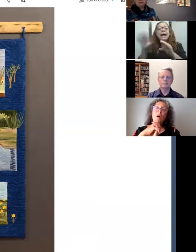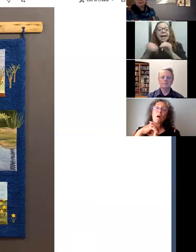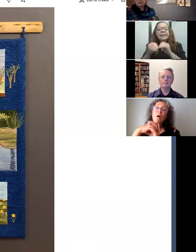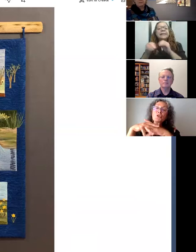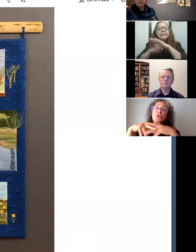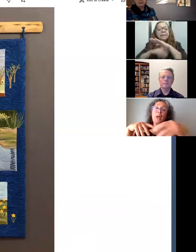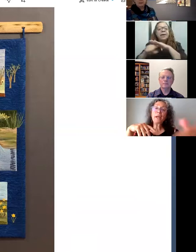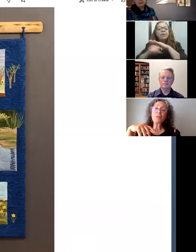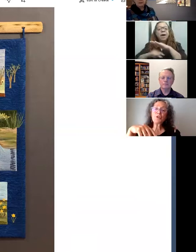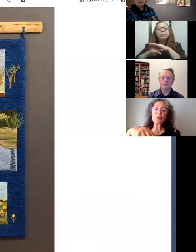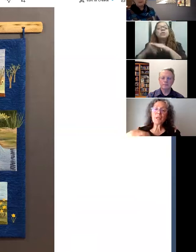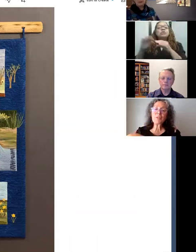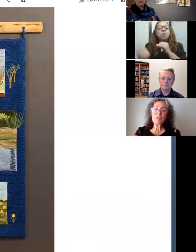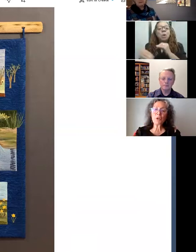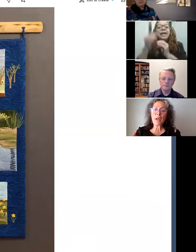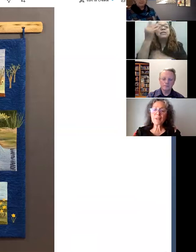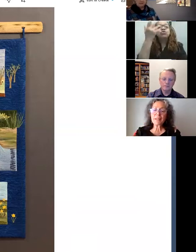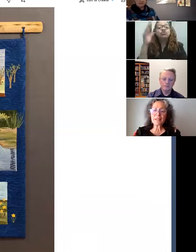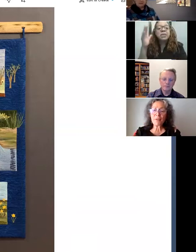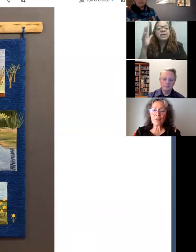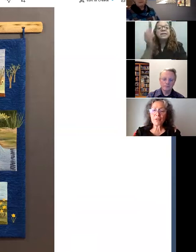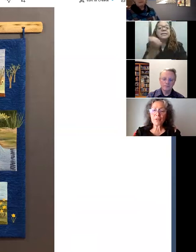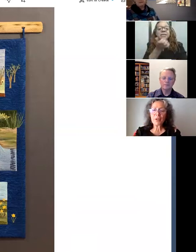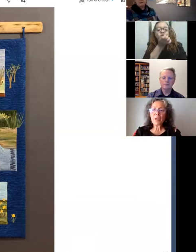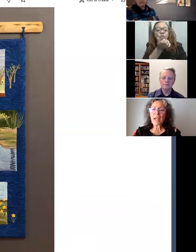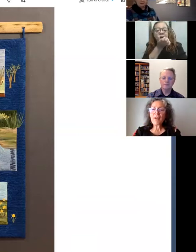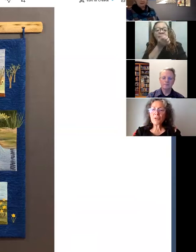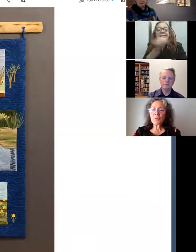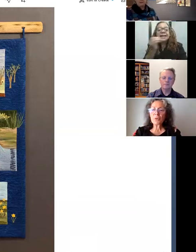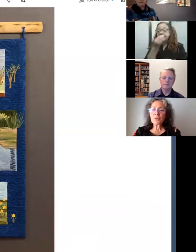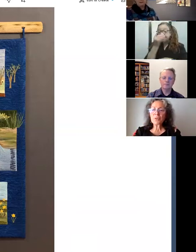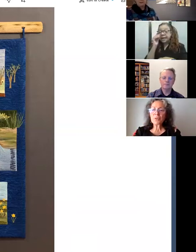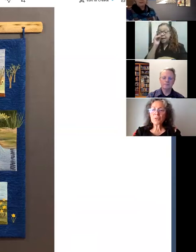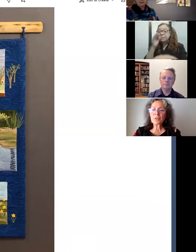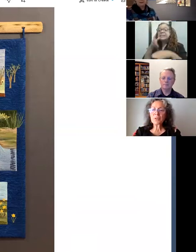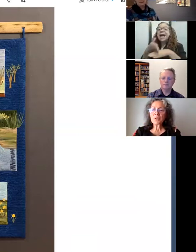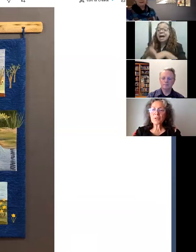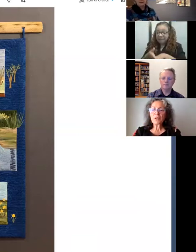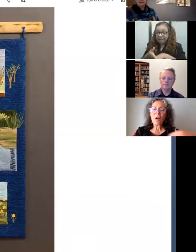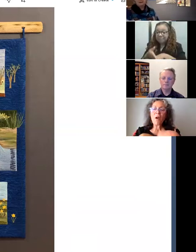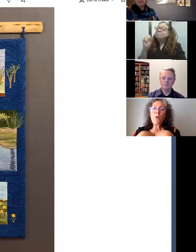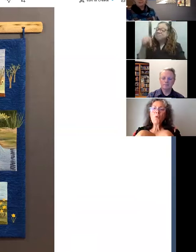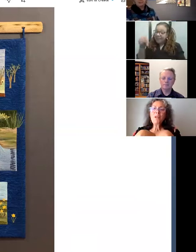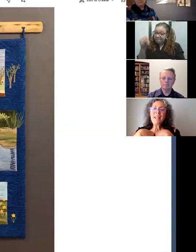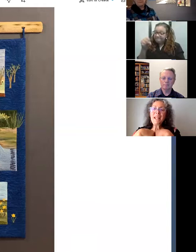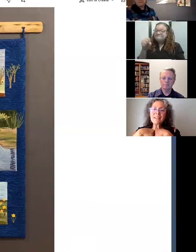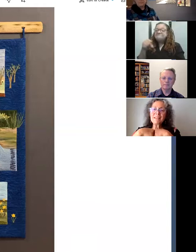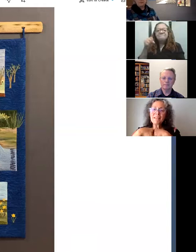Oh! So you added the trees and the grass and the daffodils afterwards? Exactly. Oh neat!